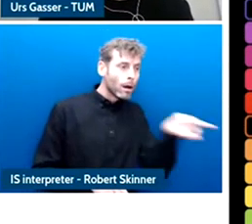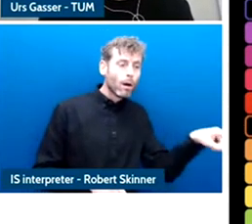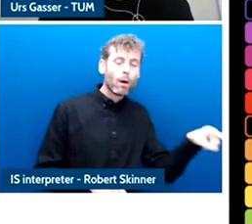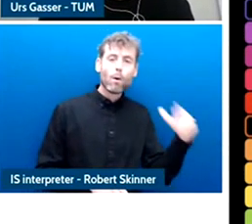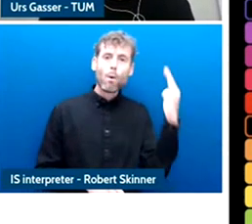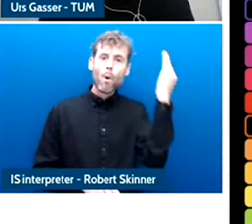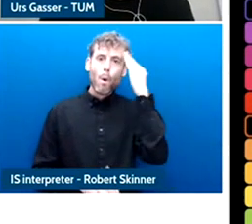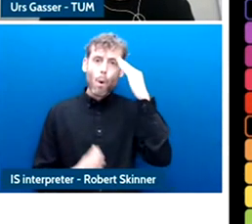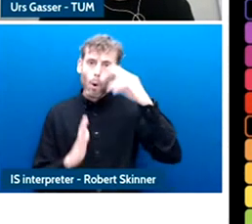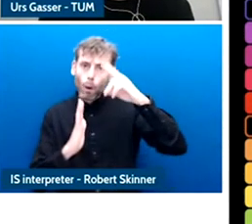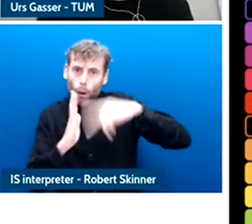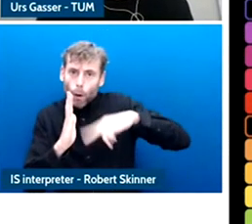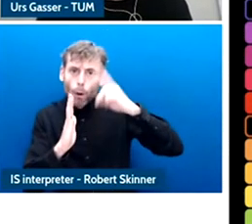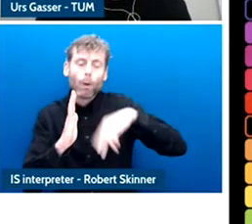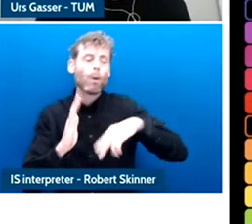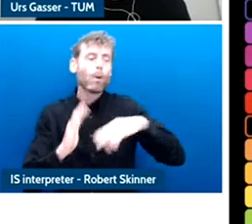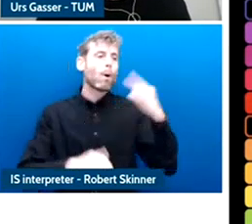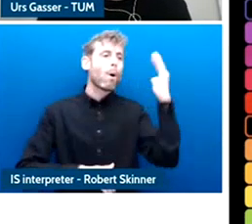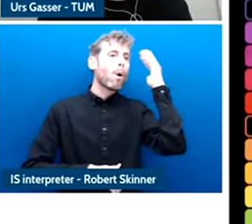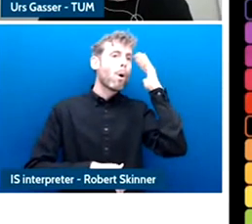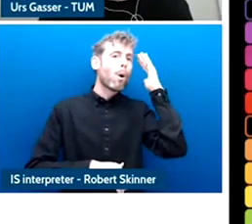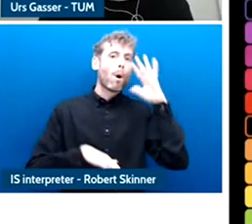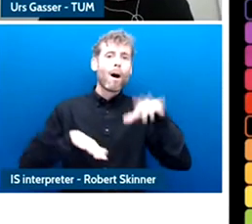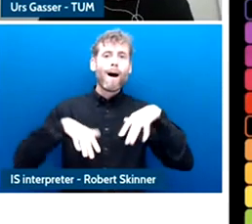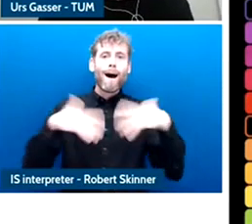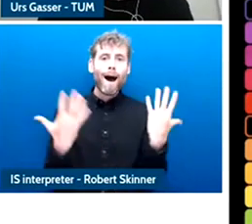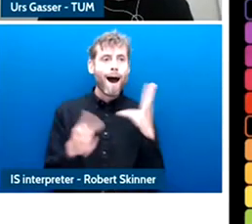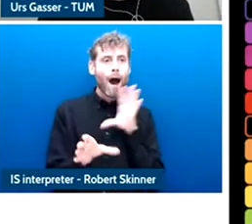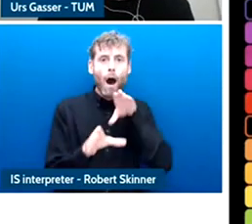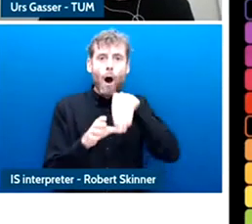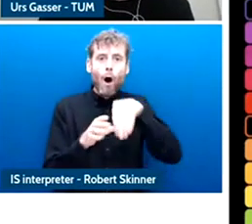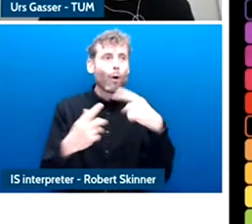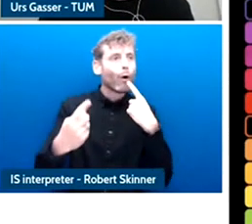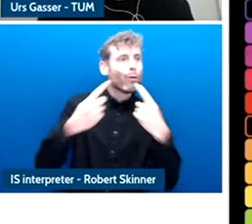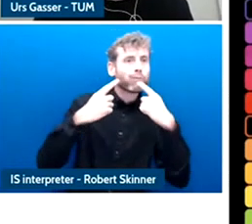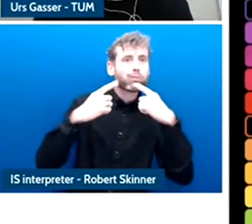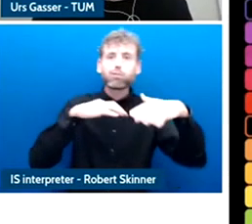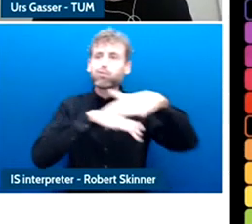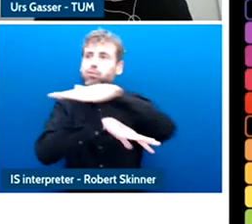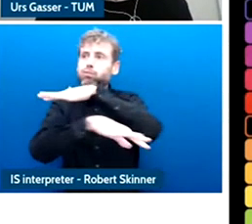citizenship skills and yet how often are we able to include youth in the